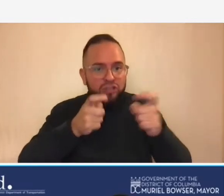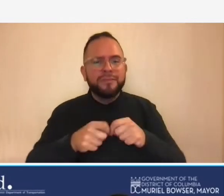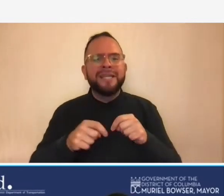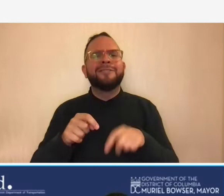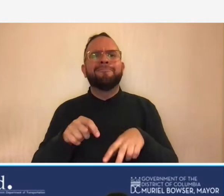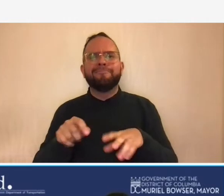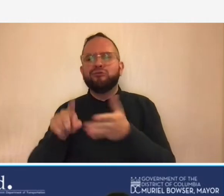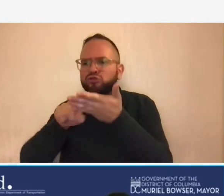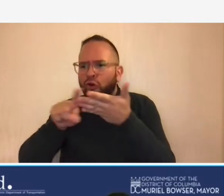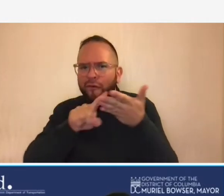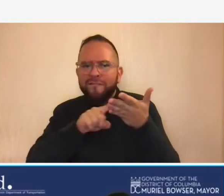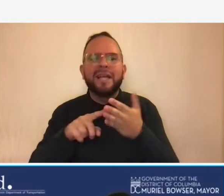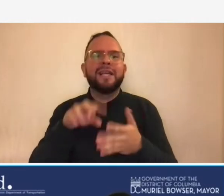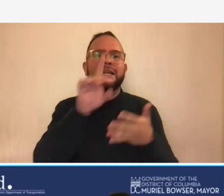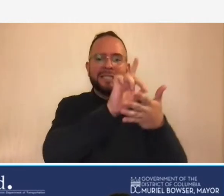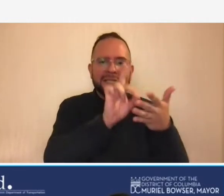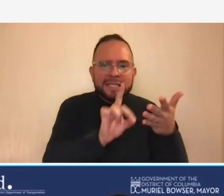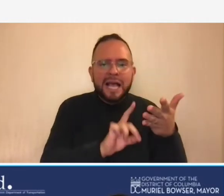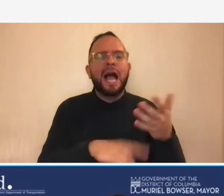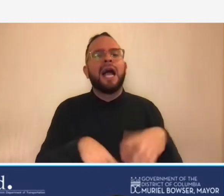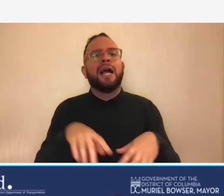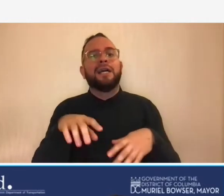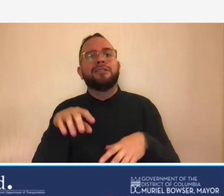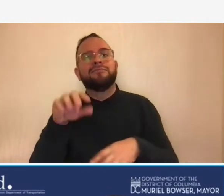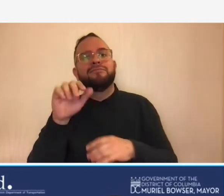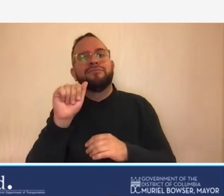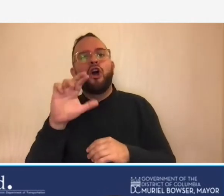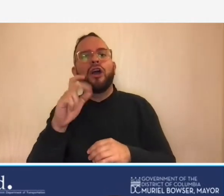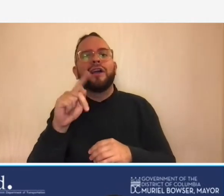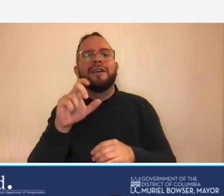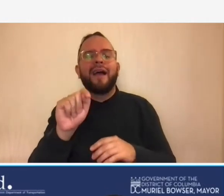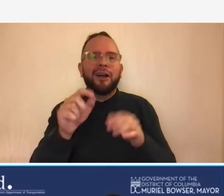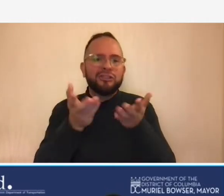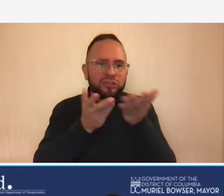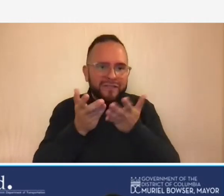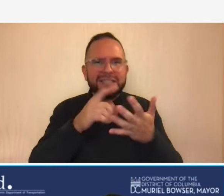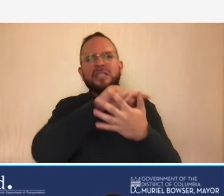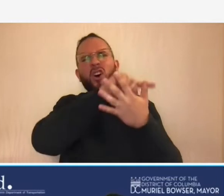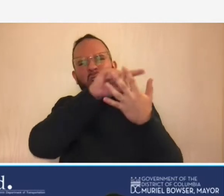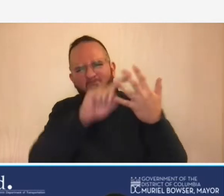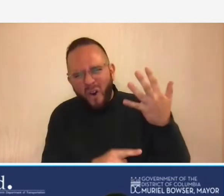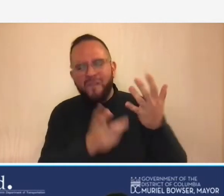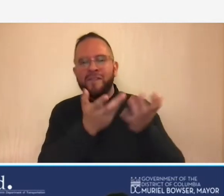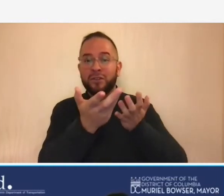architectural related services so these are the types of services that we are are talking about